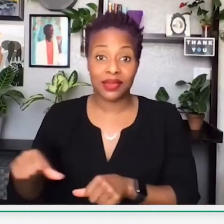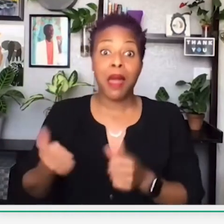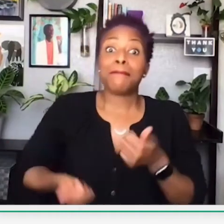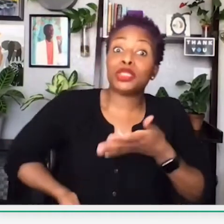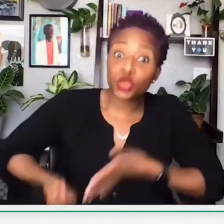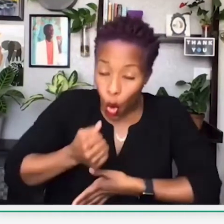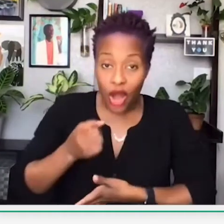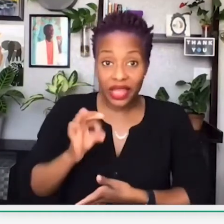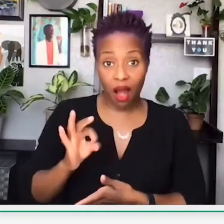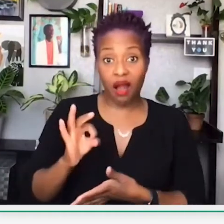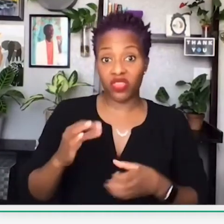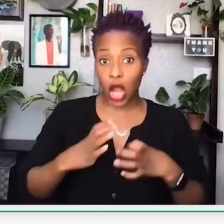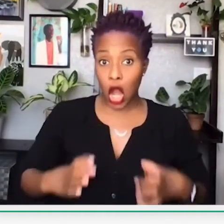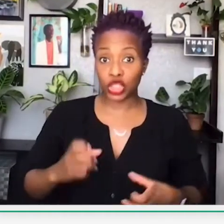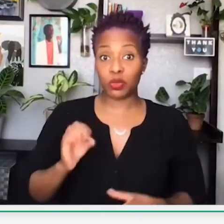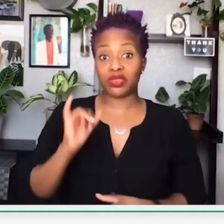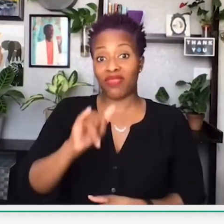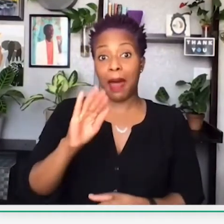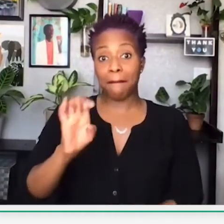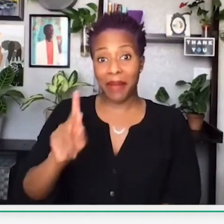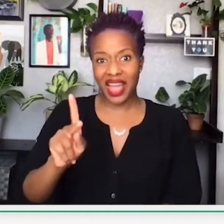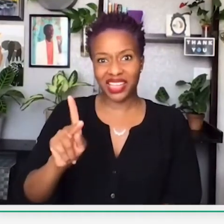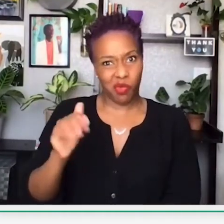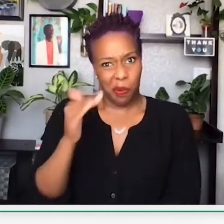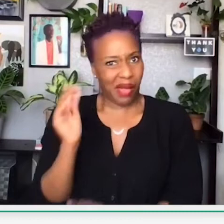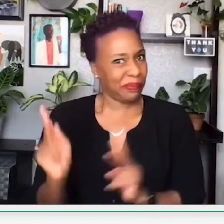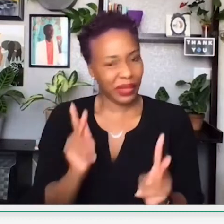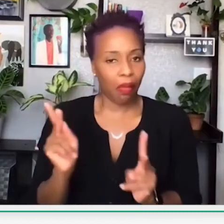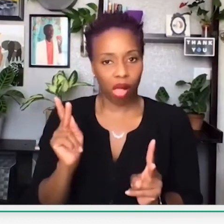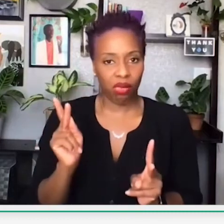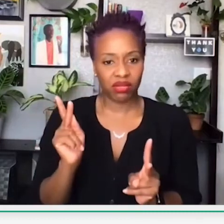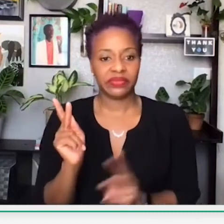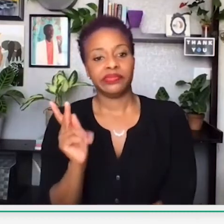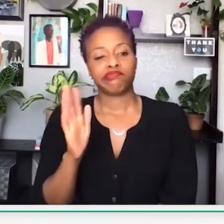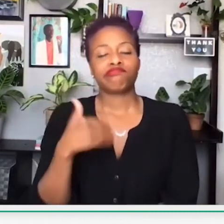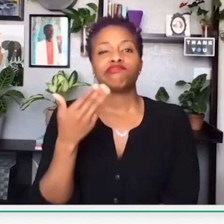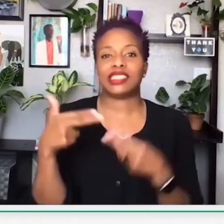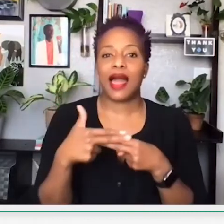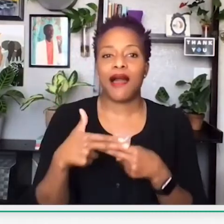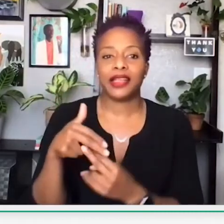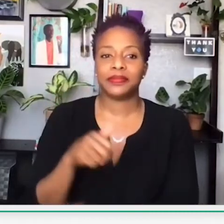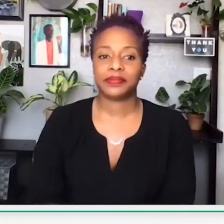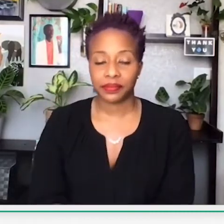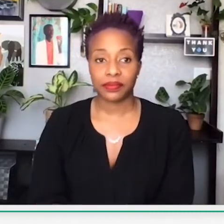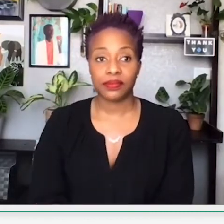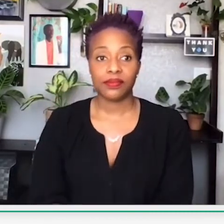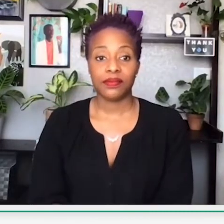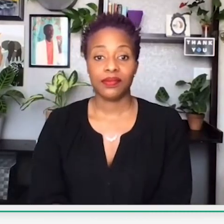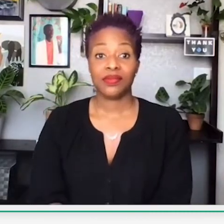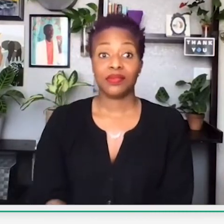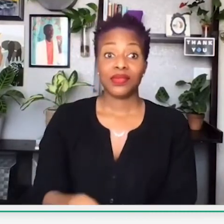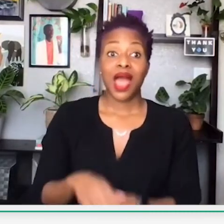And the majority of the customers of that bank were black people. And they ended up losing